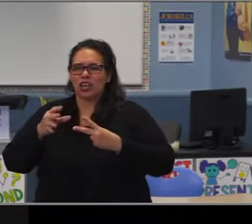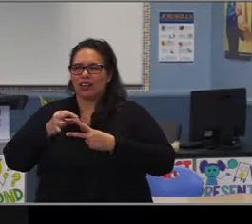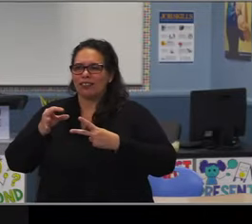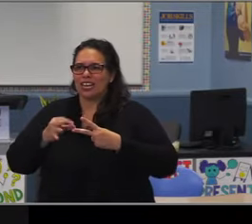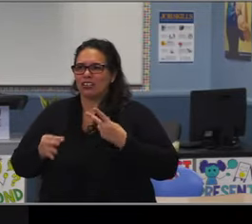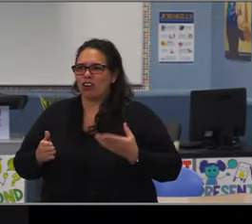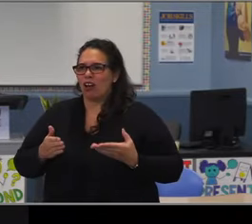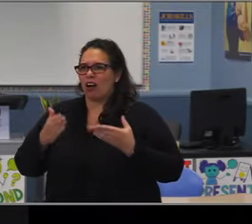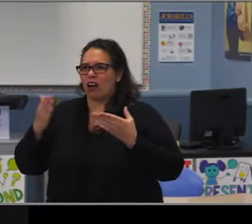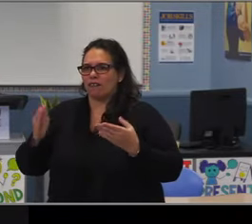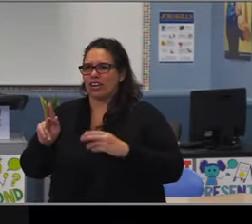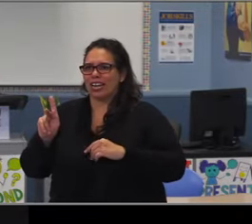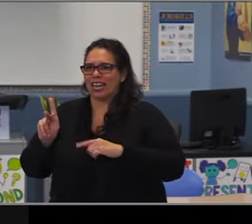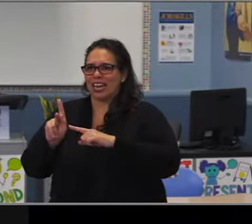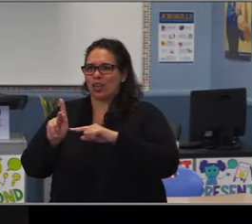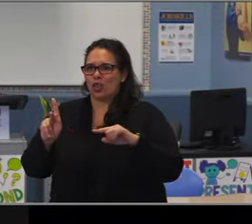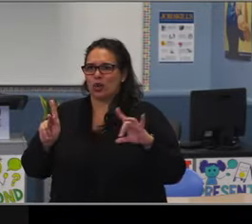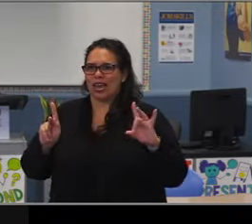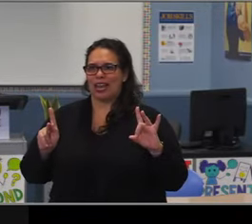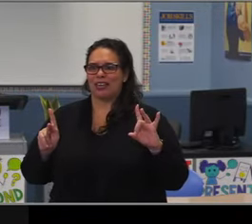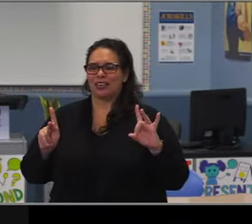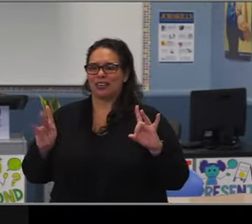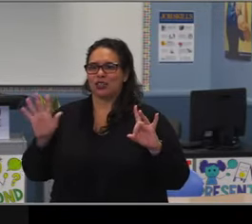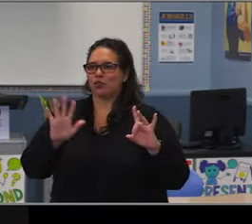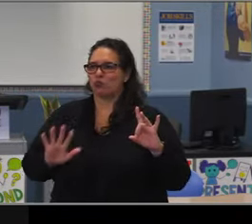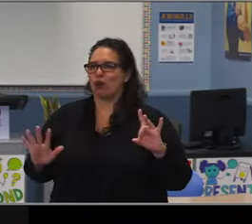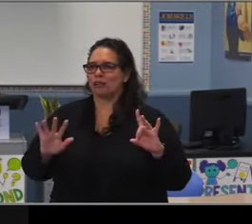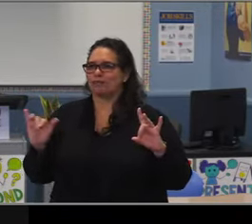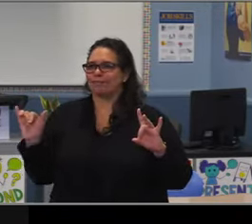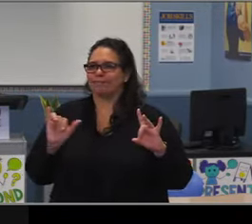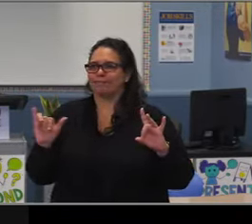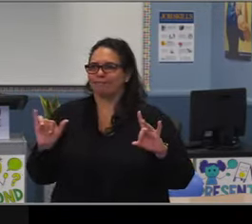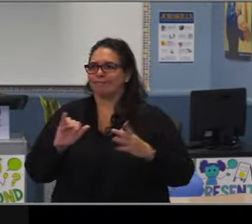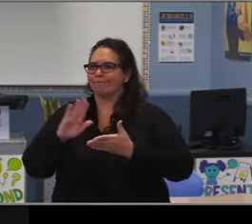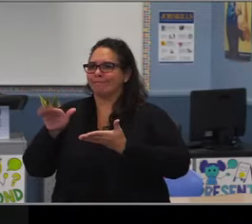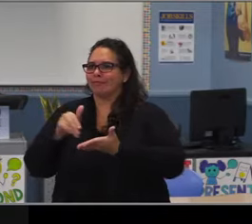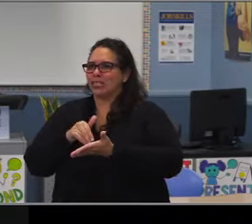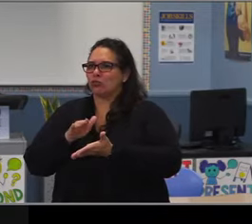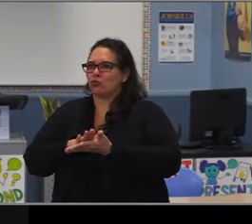We have that challenge with our elementary schools and certain neighborhood schools